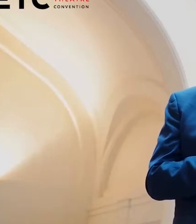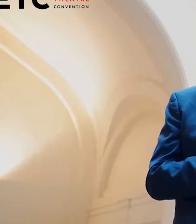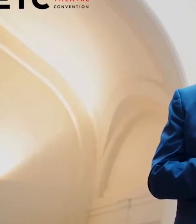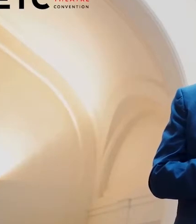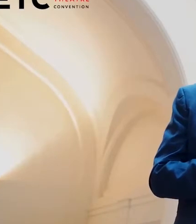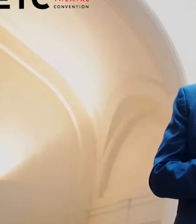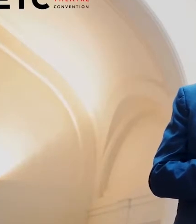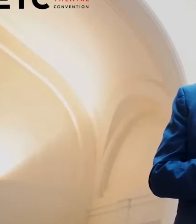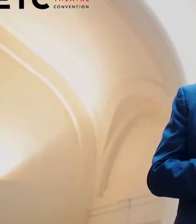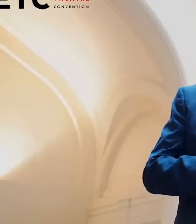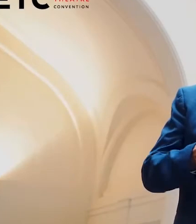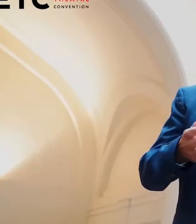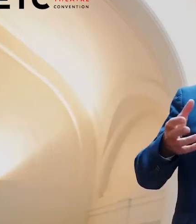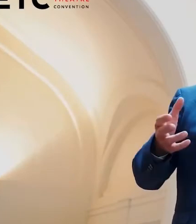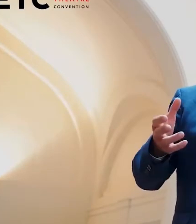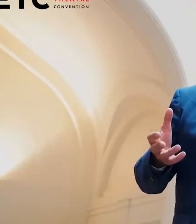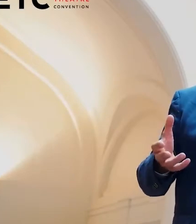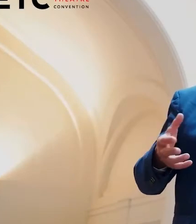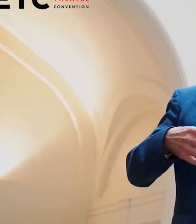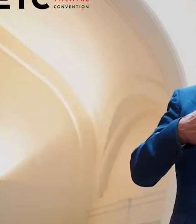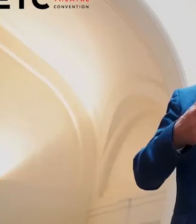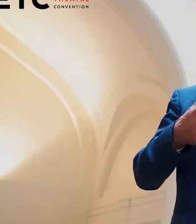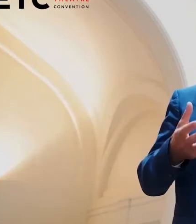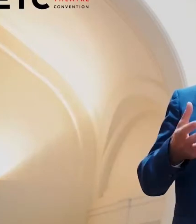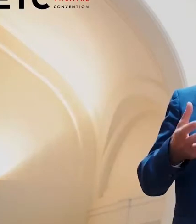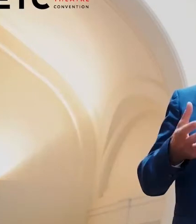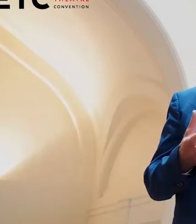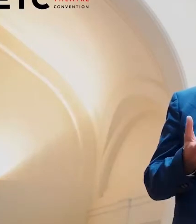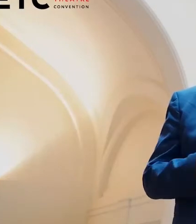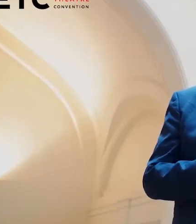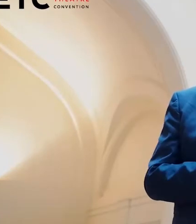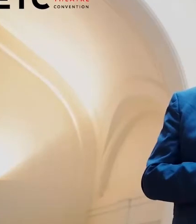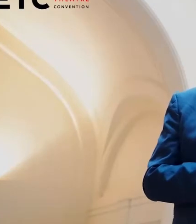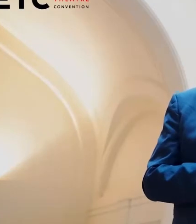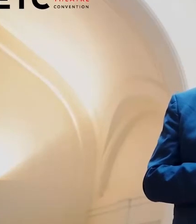in theatre, bringing together artists and audiences.